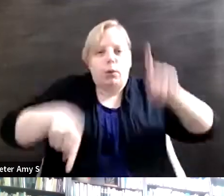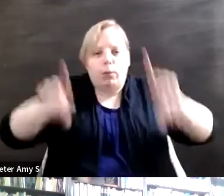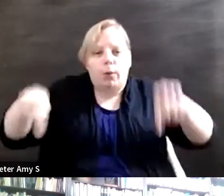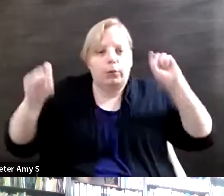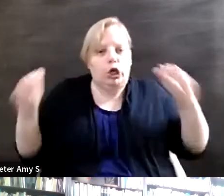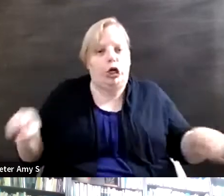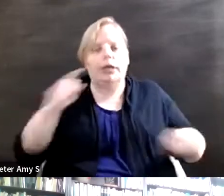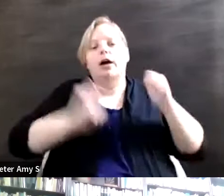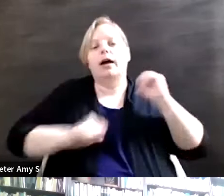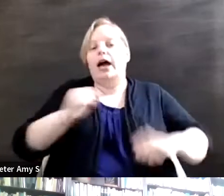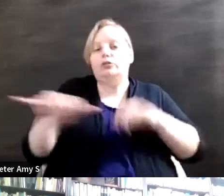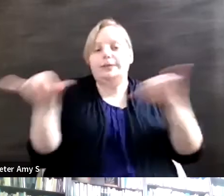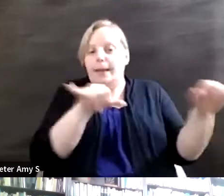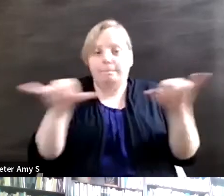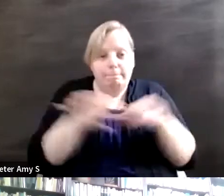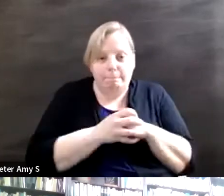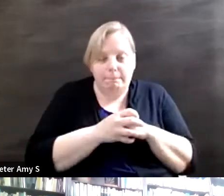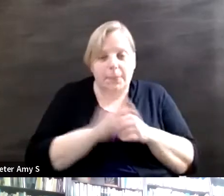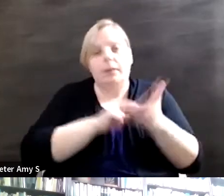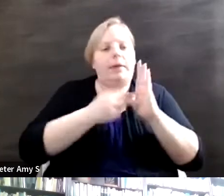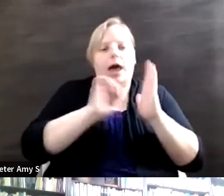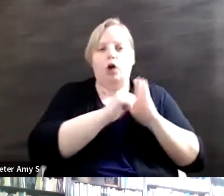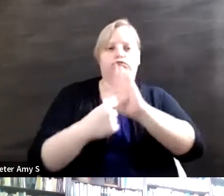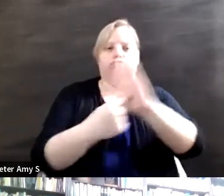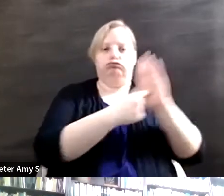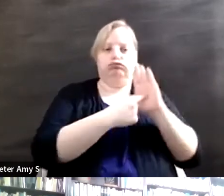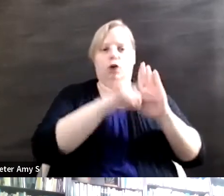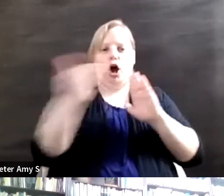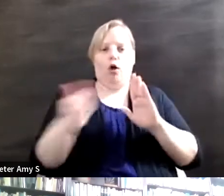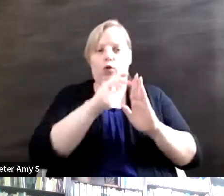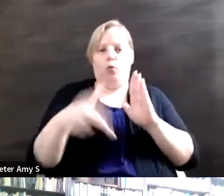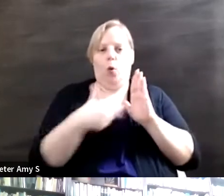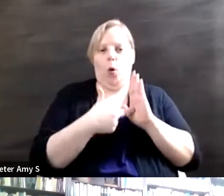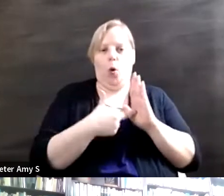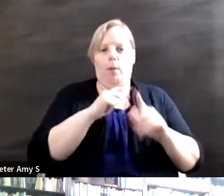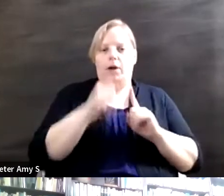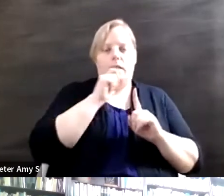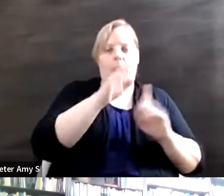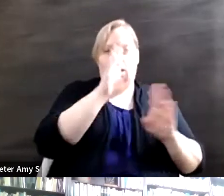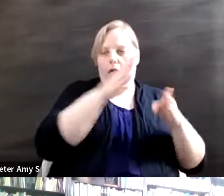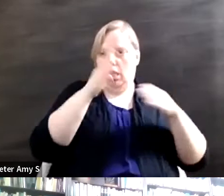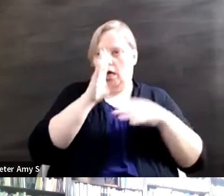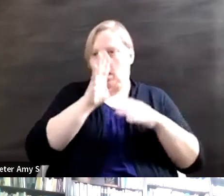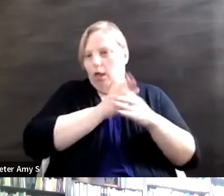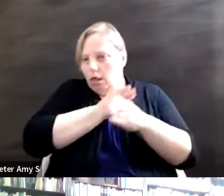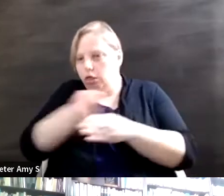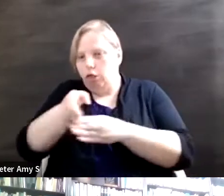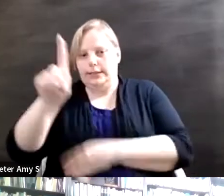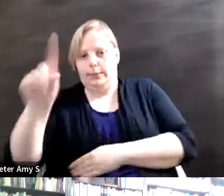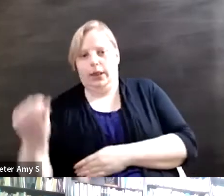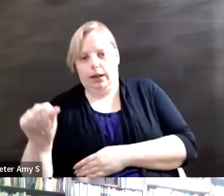that diversity of the world without falling into the disability box? That I would say also, thanks.